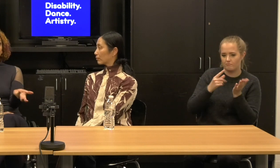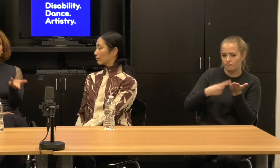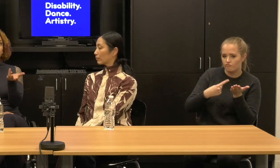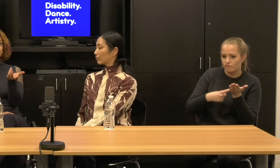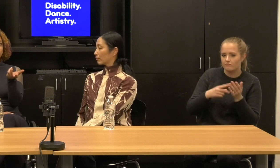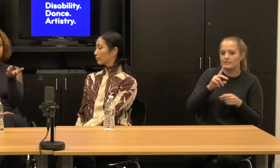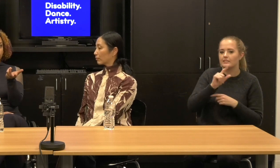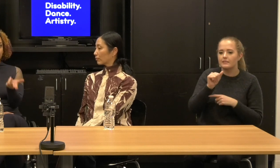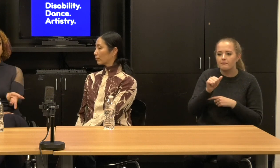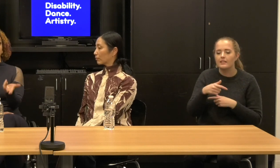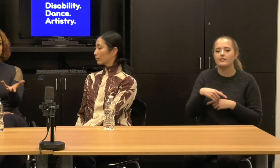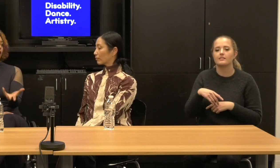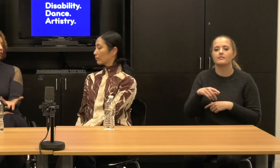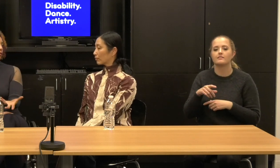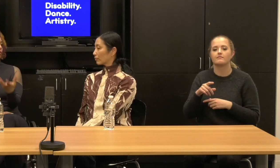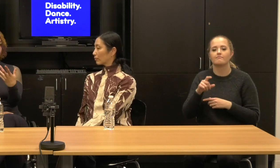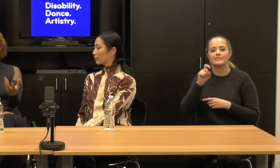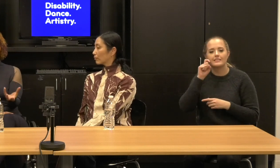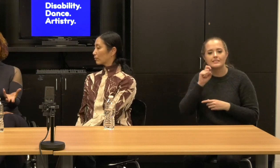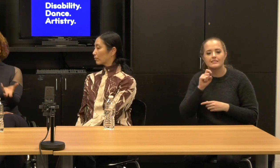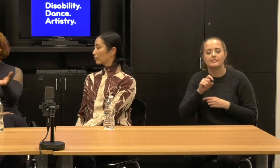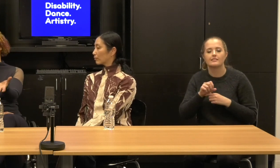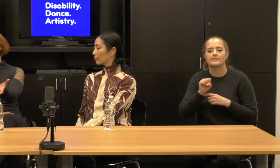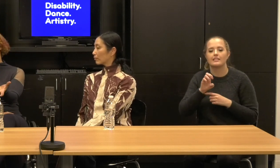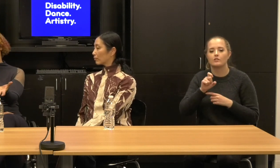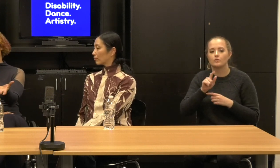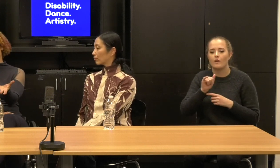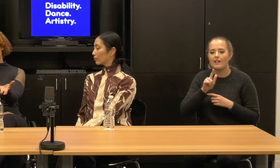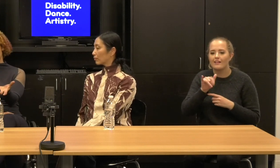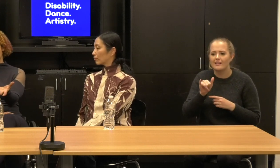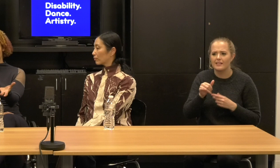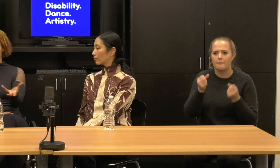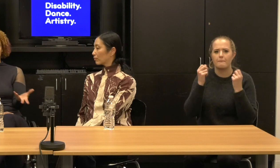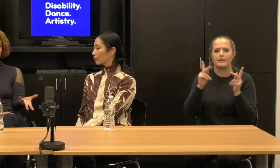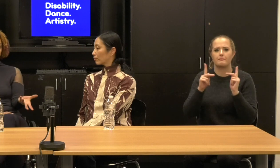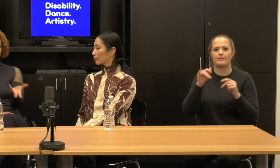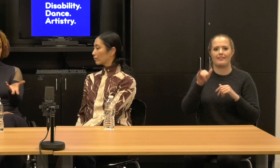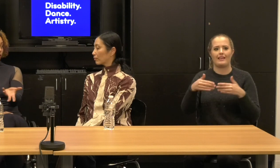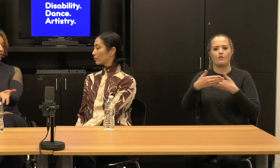and many people in that room recognize that the level of conversation is disabled People